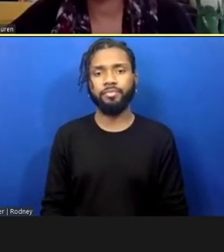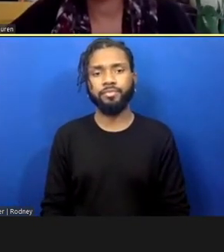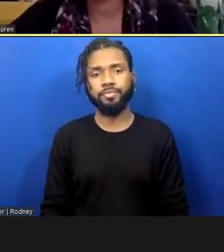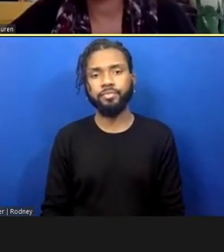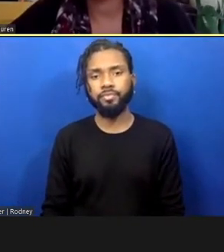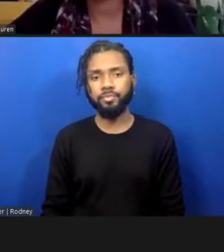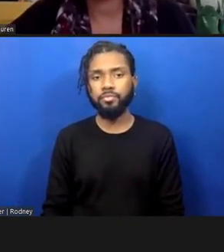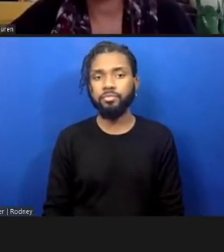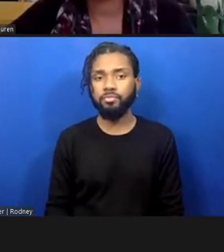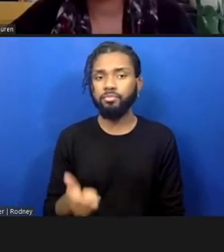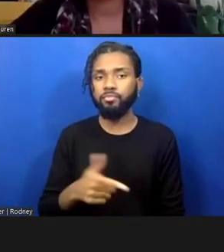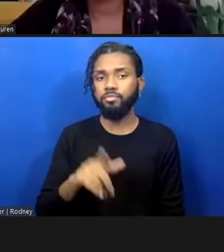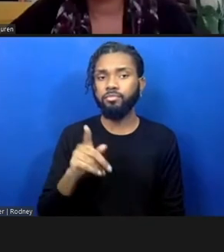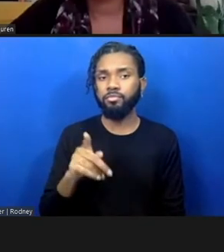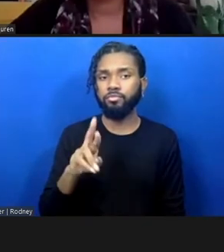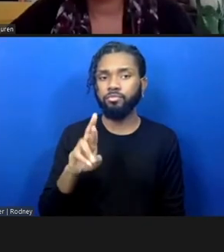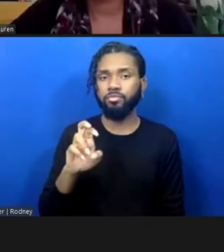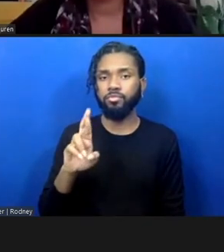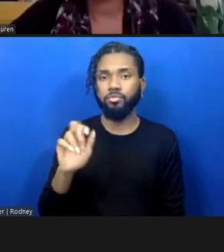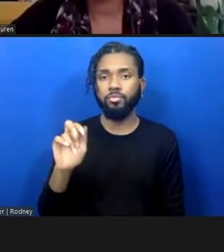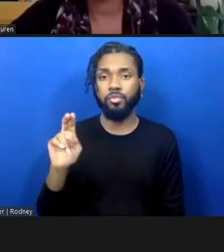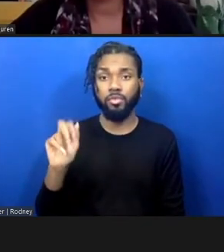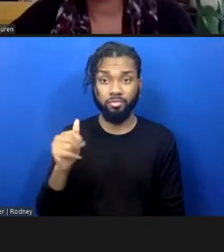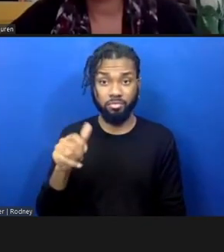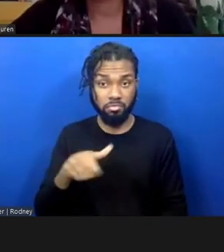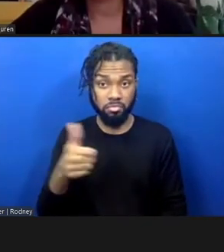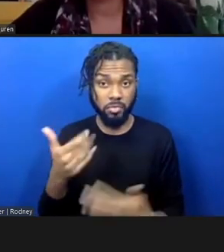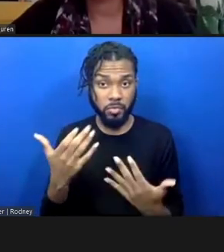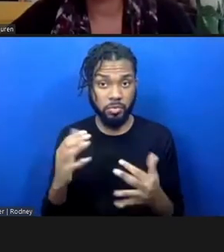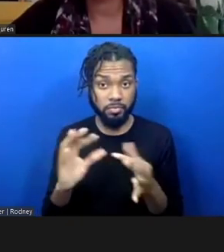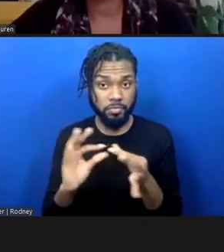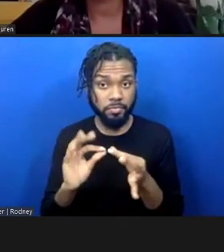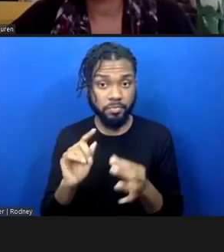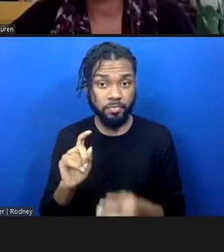Anyone else want to jump in with that?